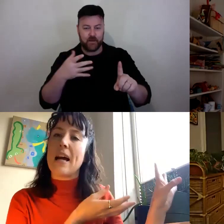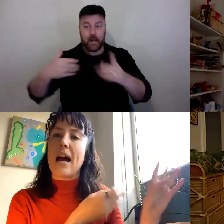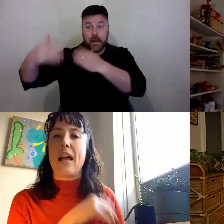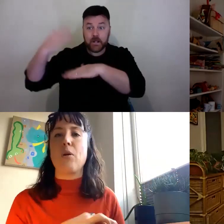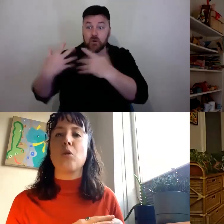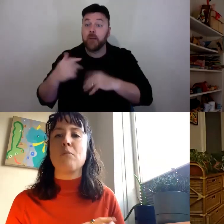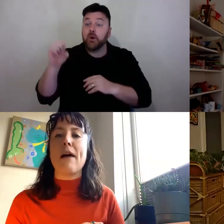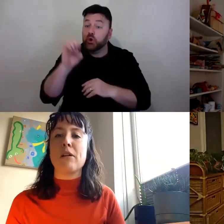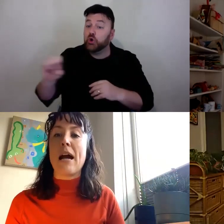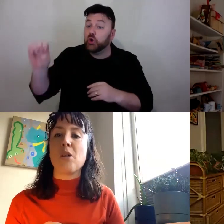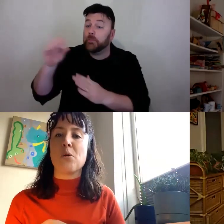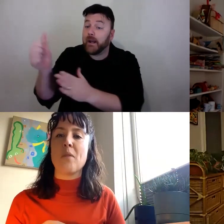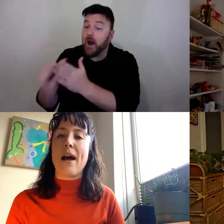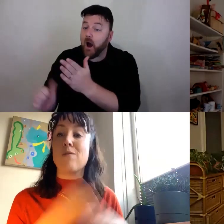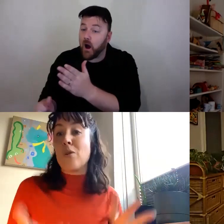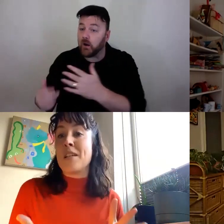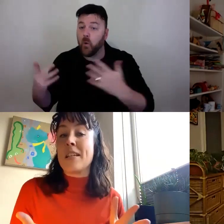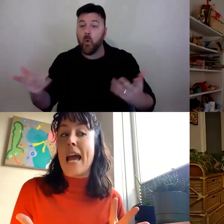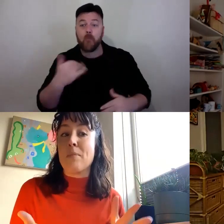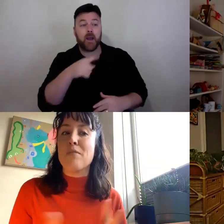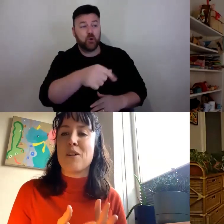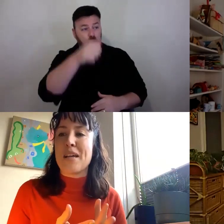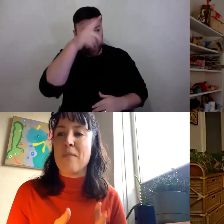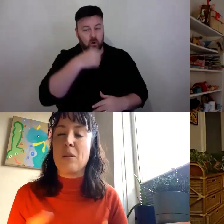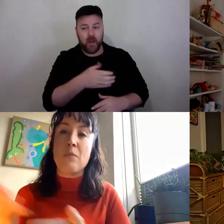art or we might know more about forcednt tainment, for example, than